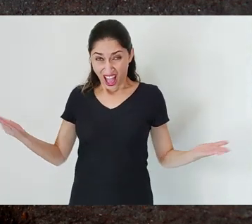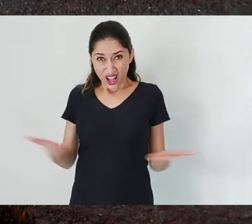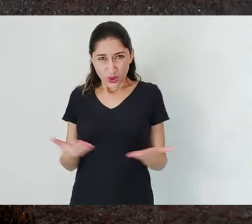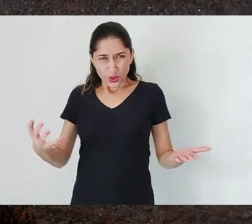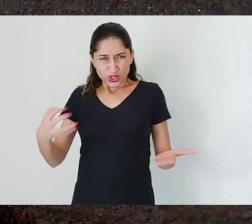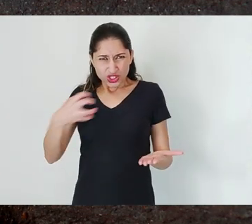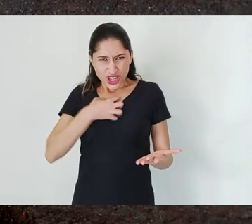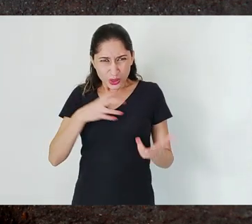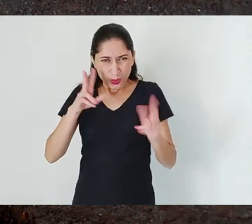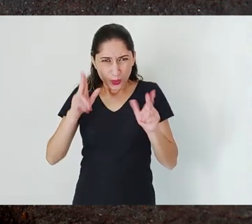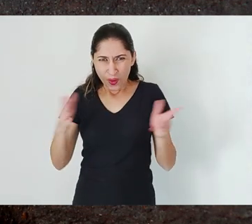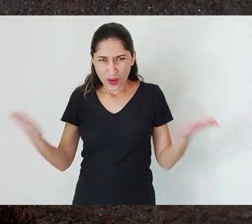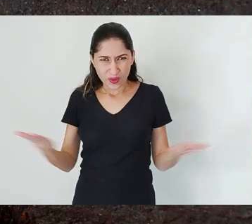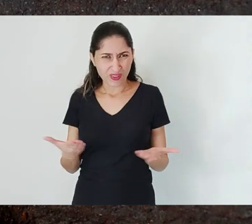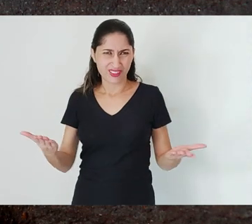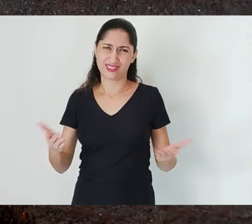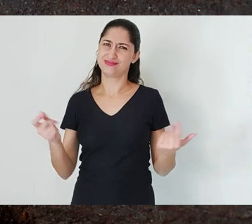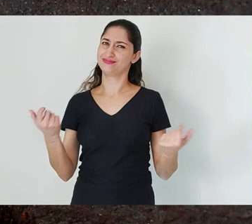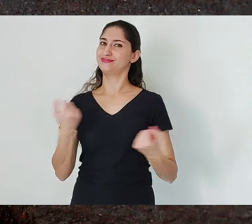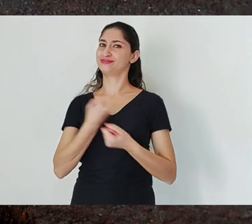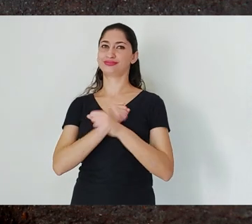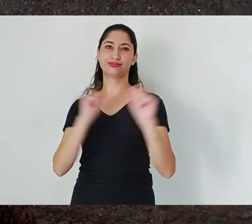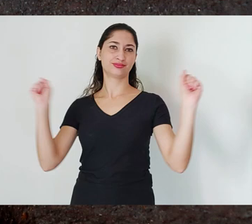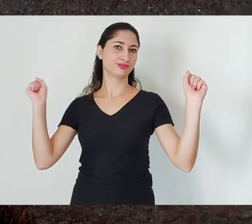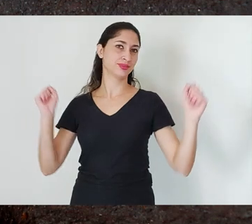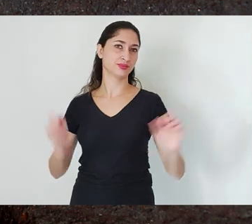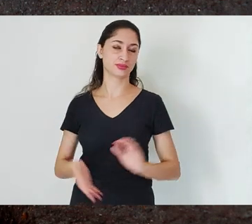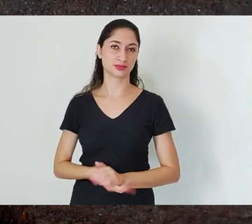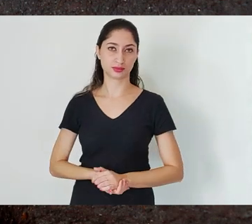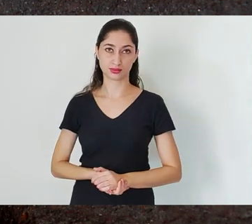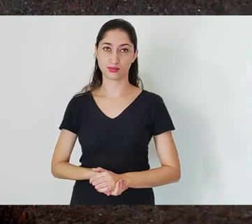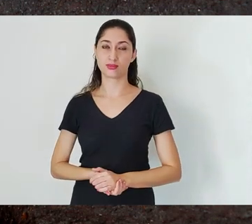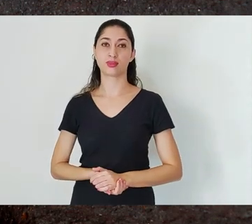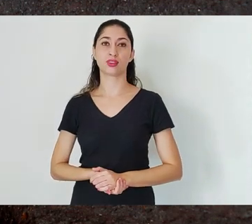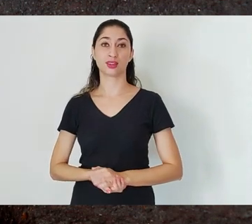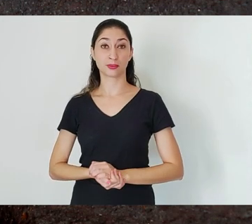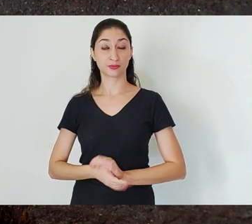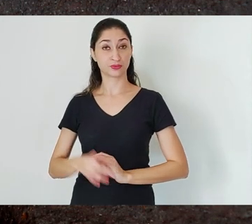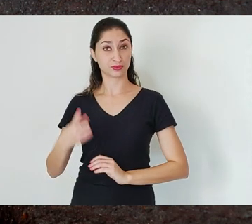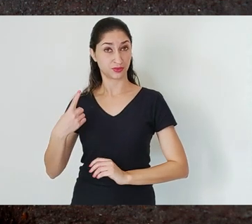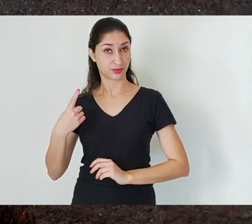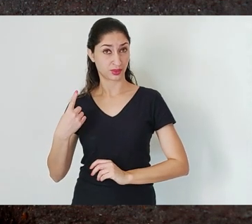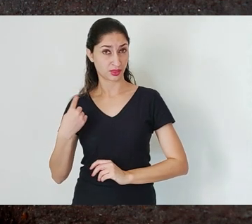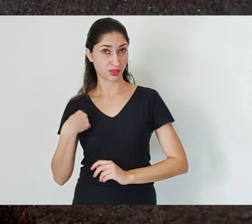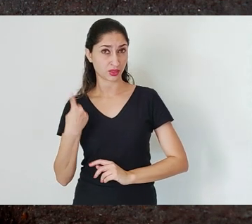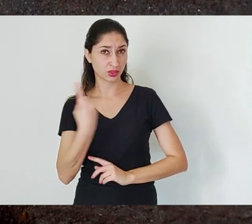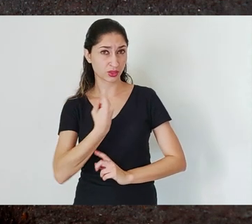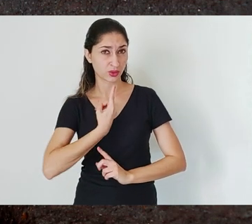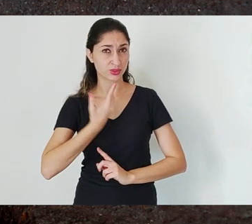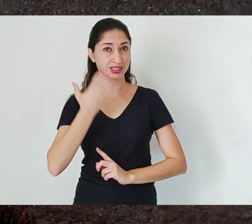that's absolutely impractical. We have a classic definition that says every sustainable action should be